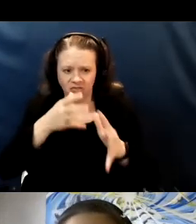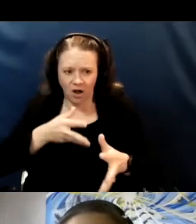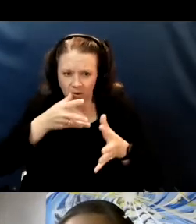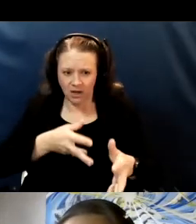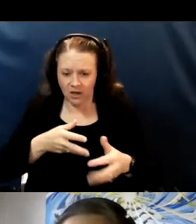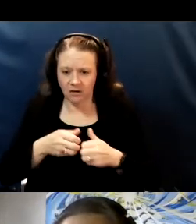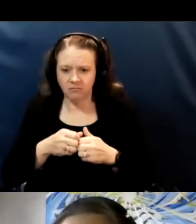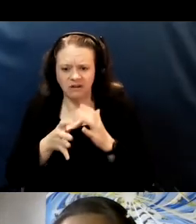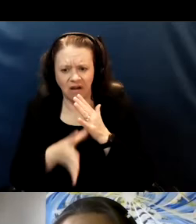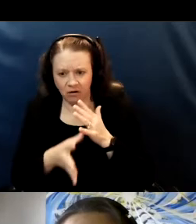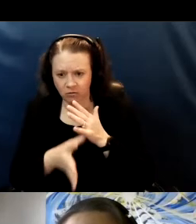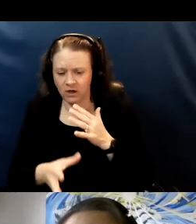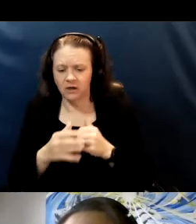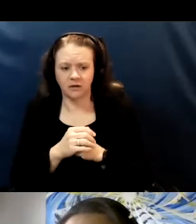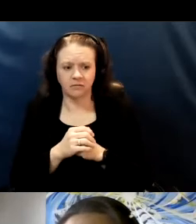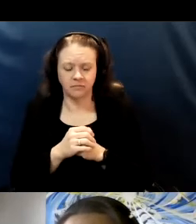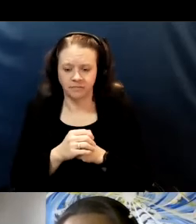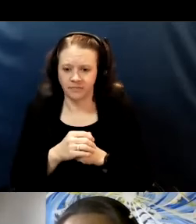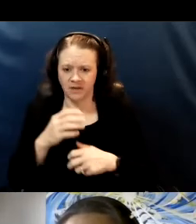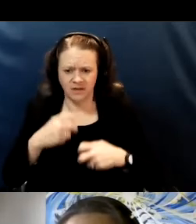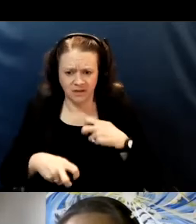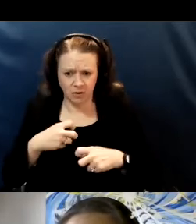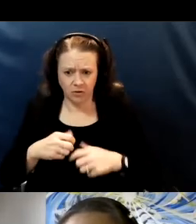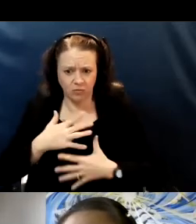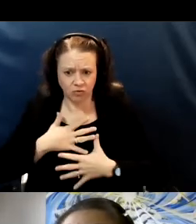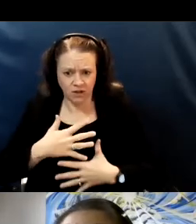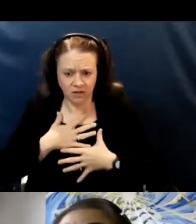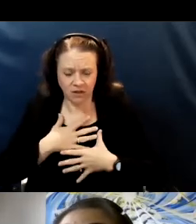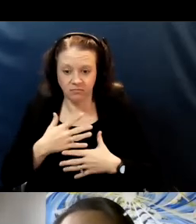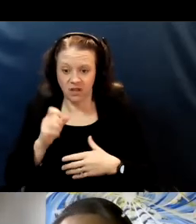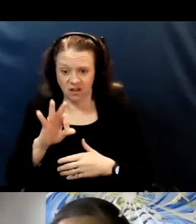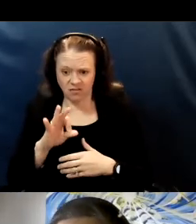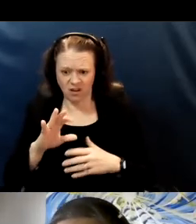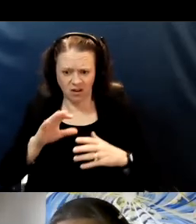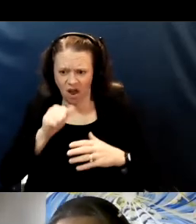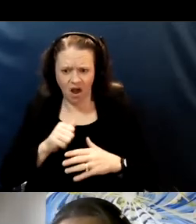diarrhea, difficulty breathing. And we know that in children